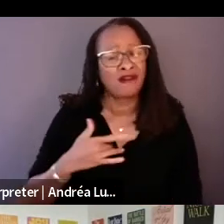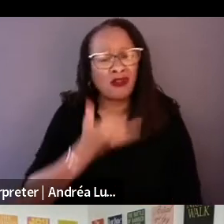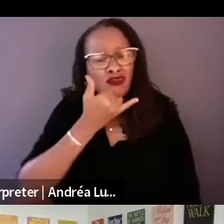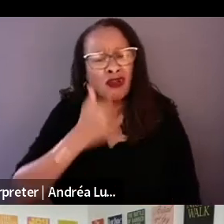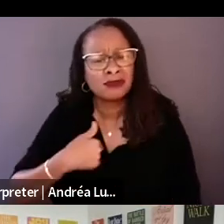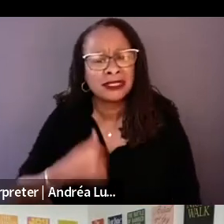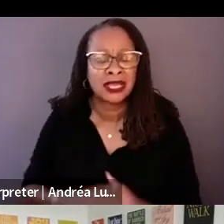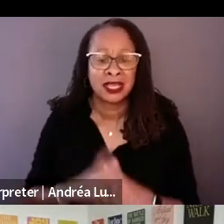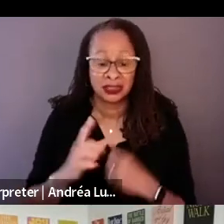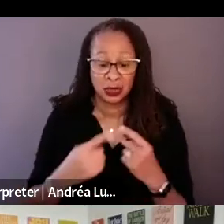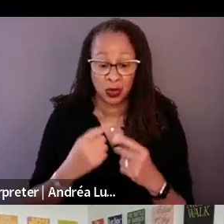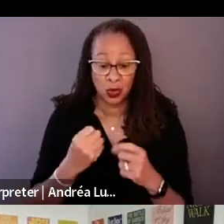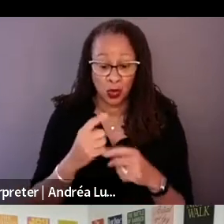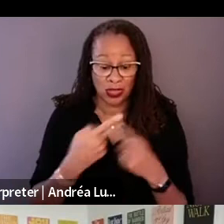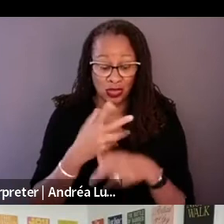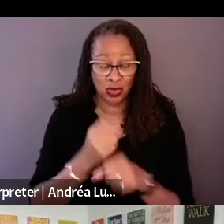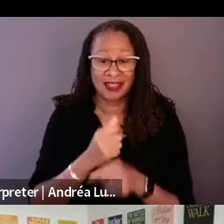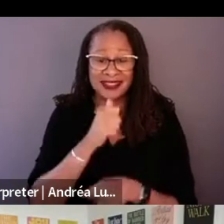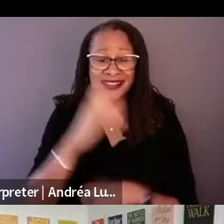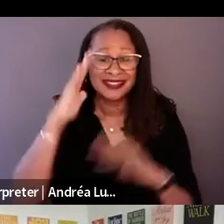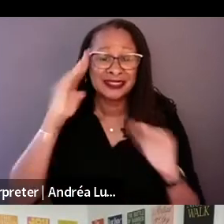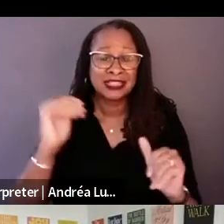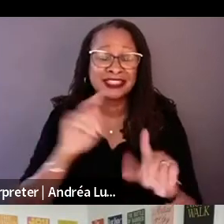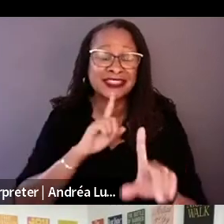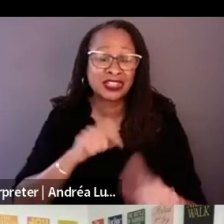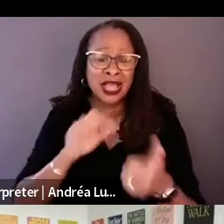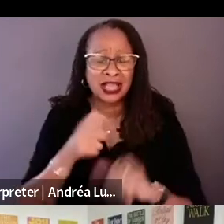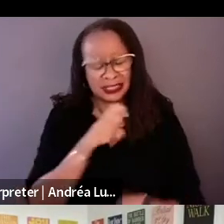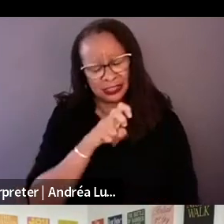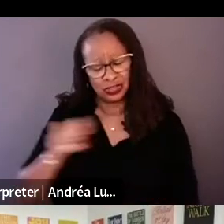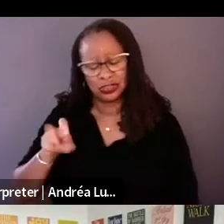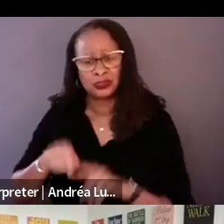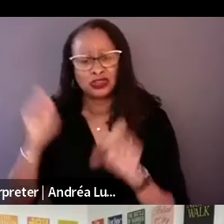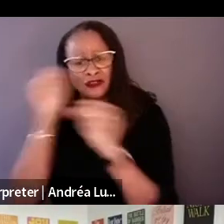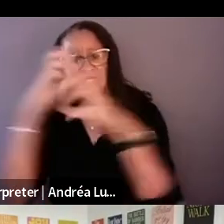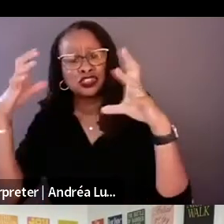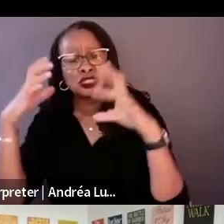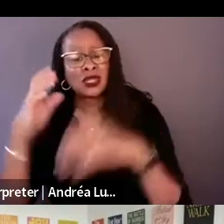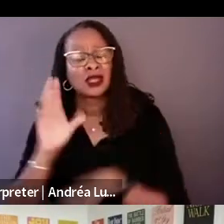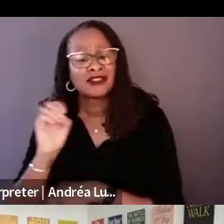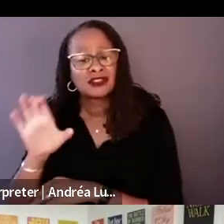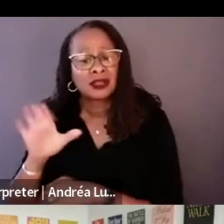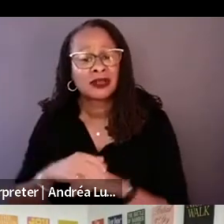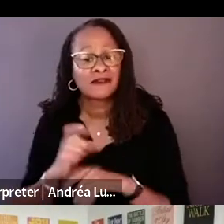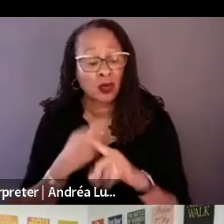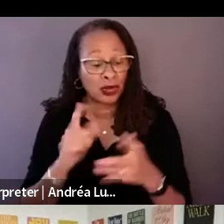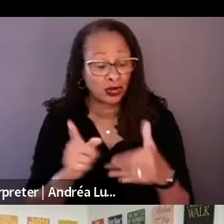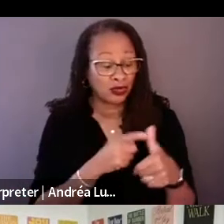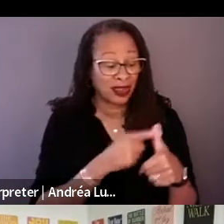from when, you know, when the concept to get there and do the interview? Yeah, it's complicated.